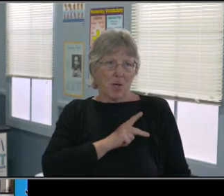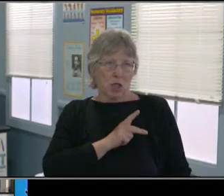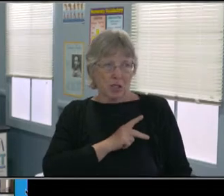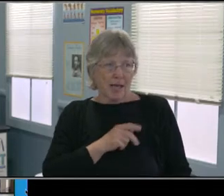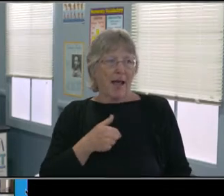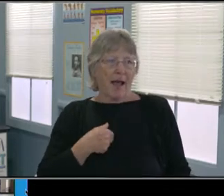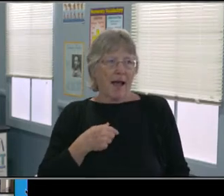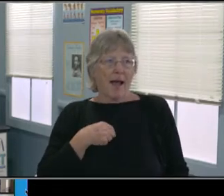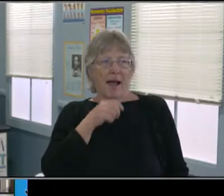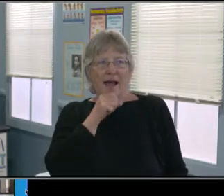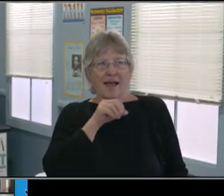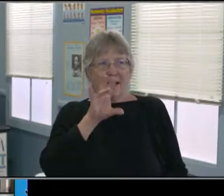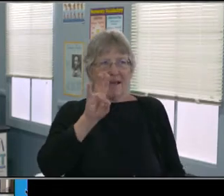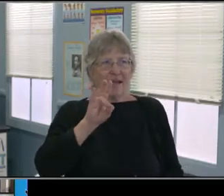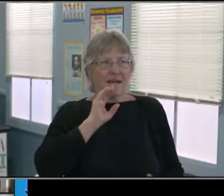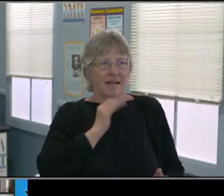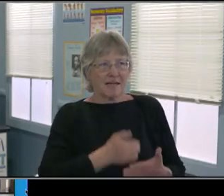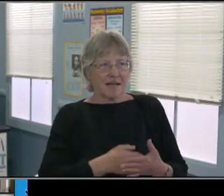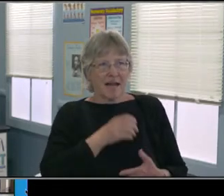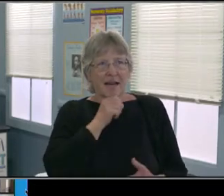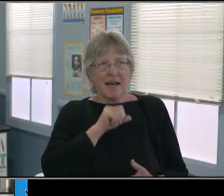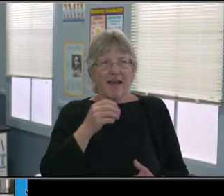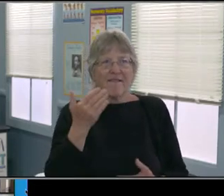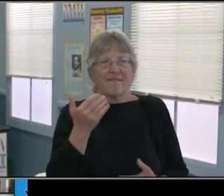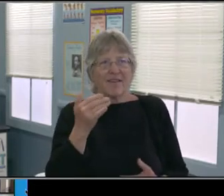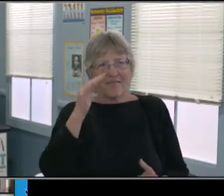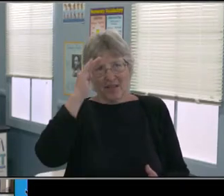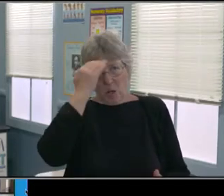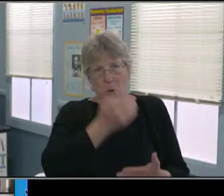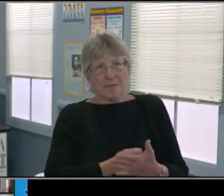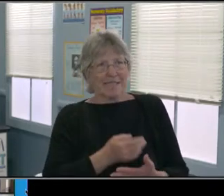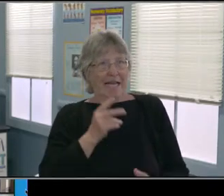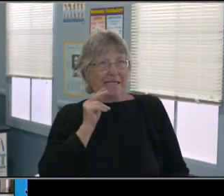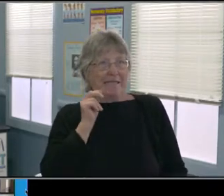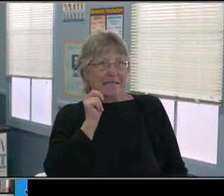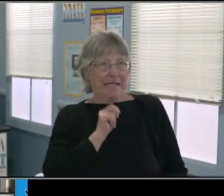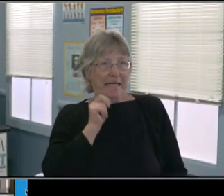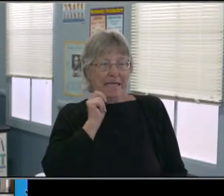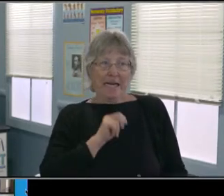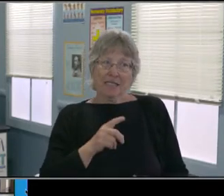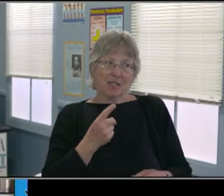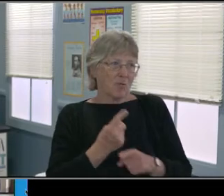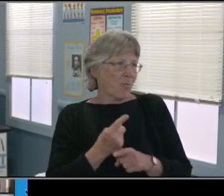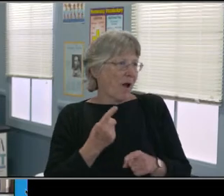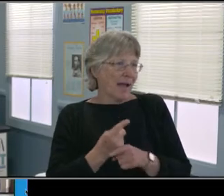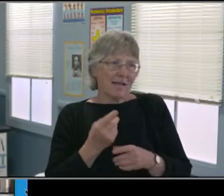I wish we can really tease that out and go deeper." And I know that he's working on potentially